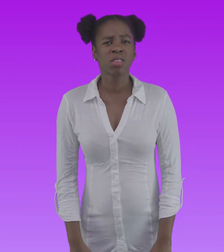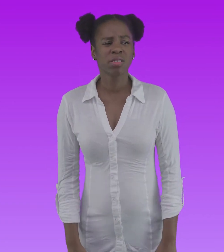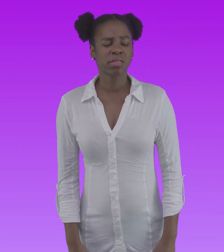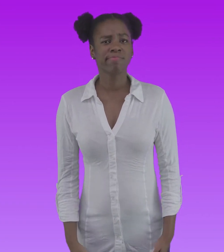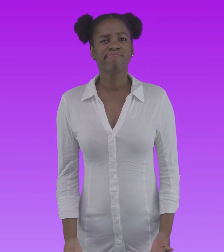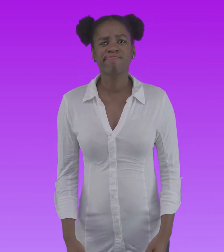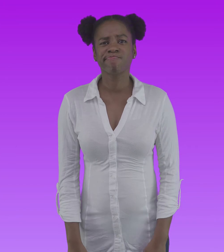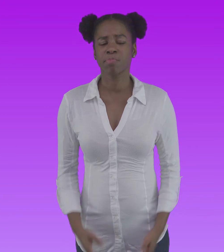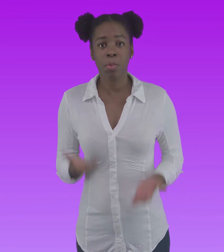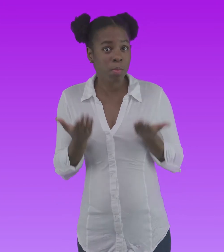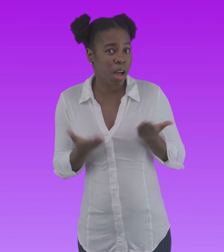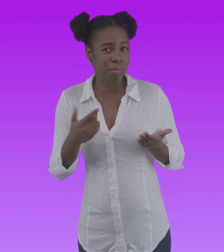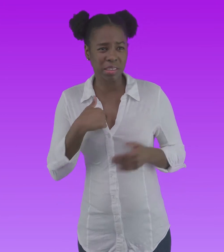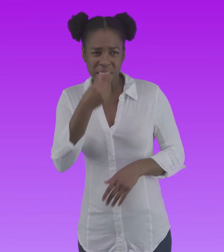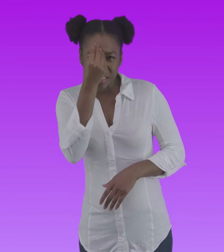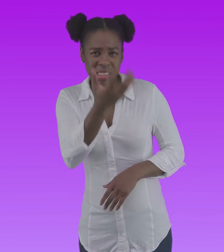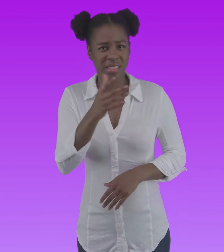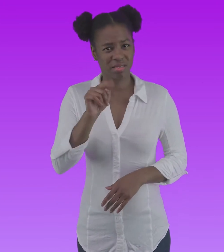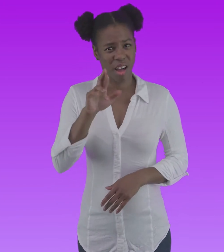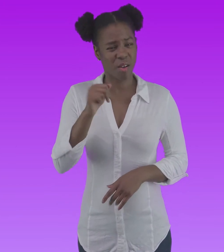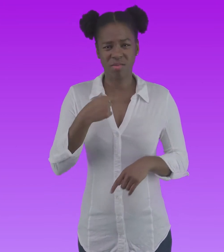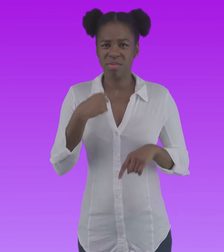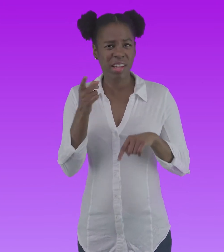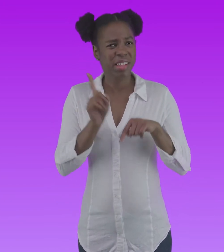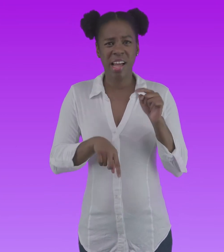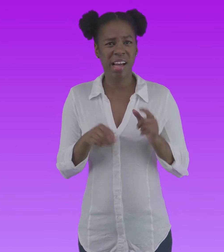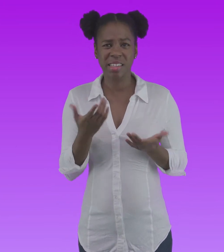Maybe I should text Tara and tell her I can’t do it tonight,